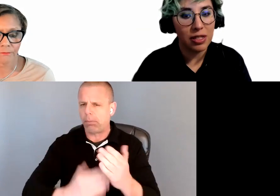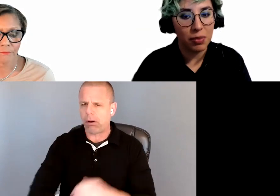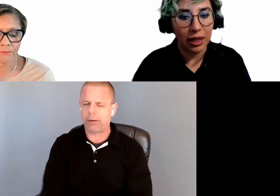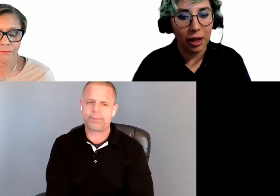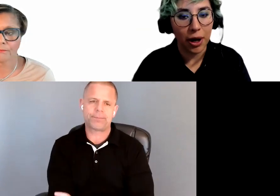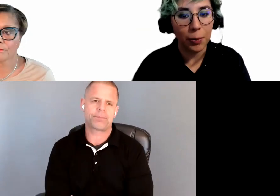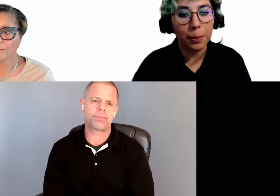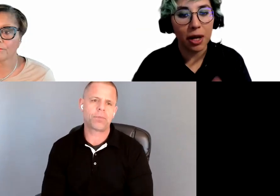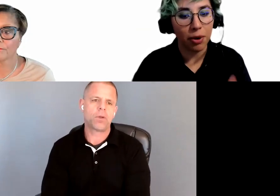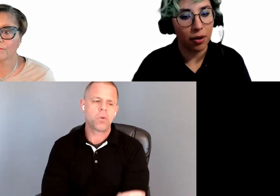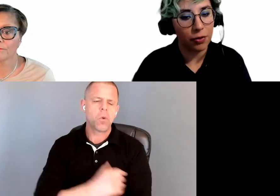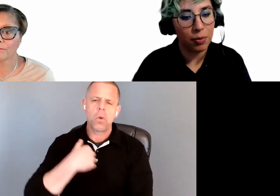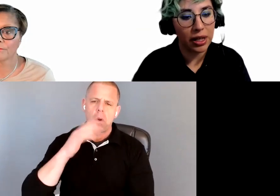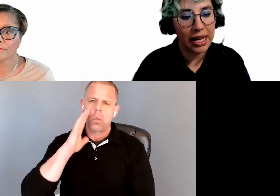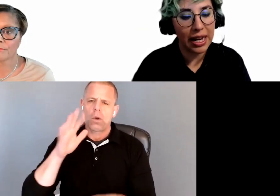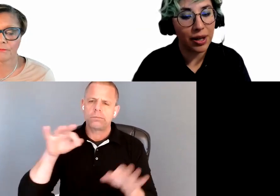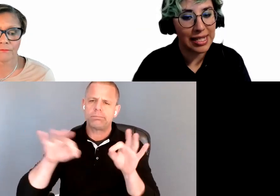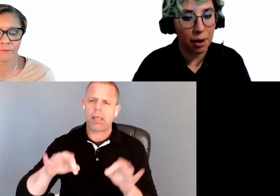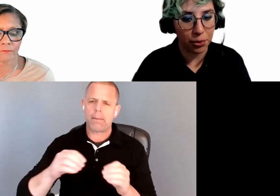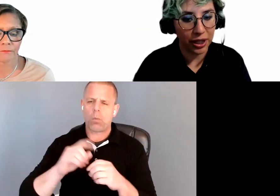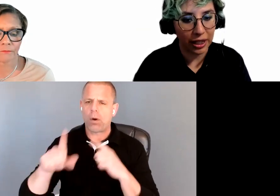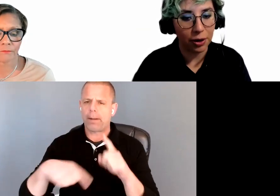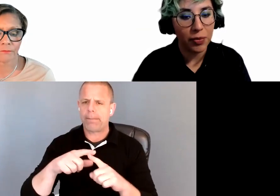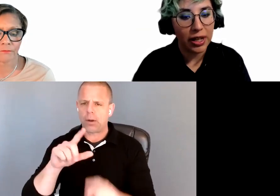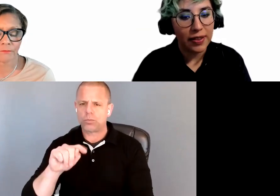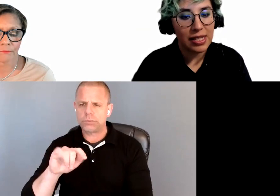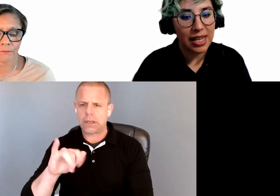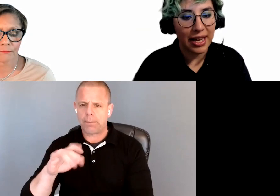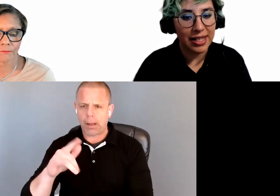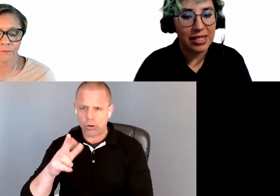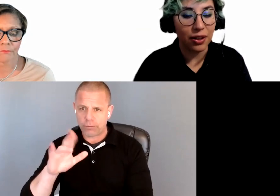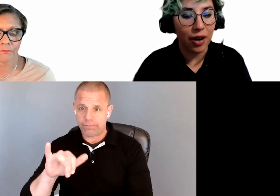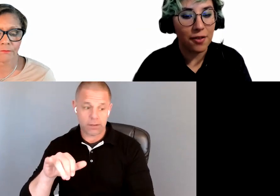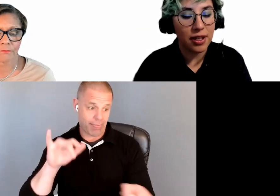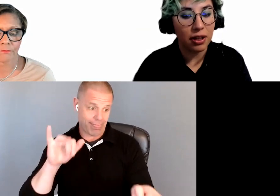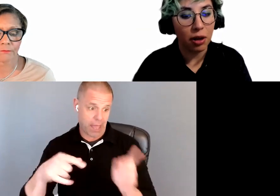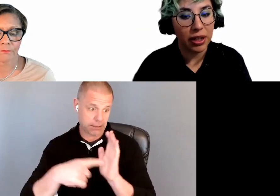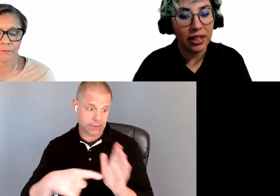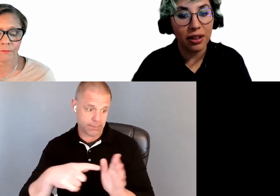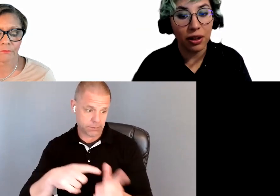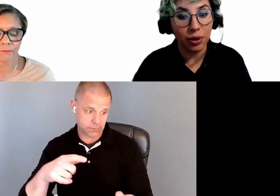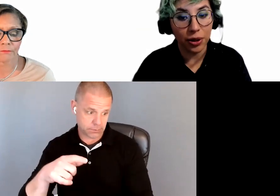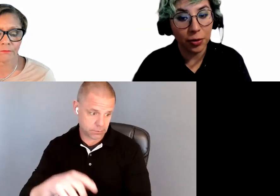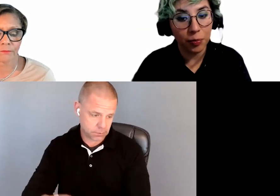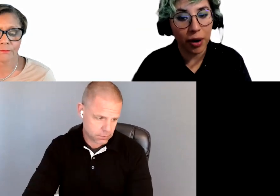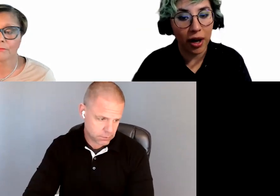speaking about typography, but in our example here, this is a Steelograph company logo by